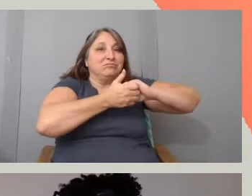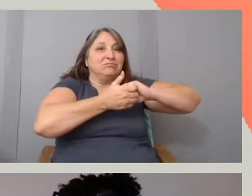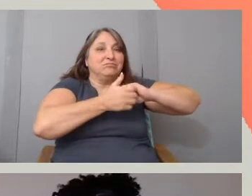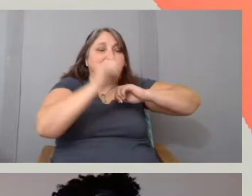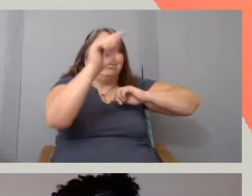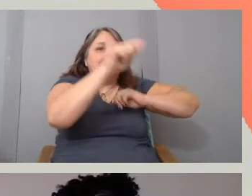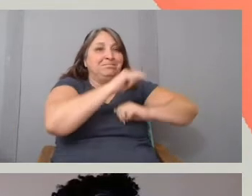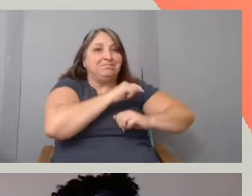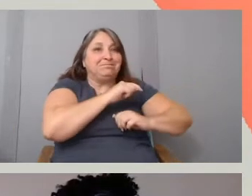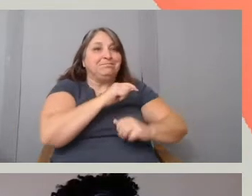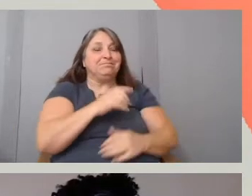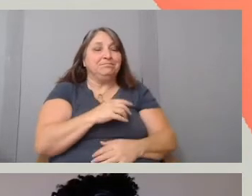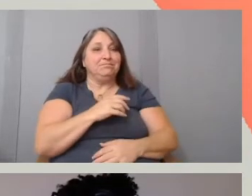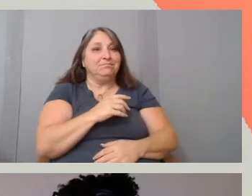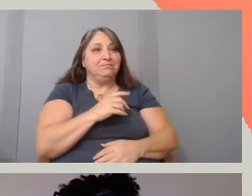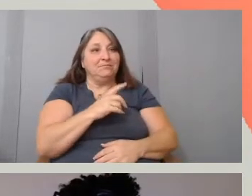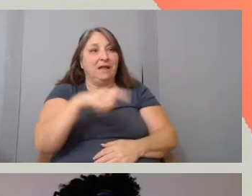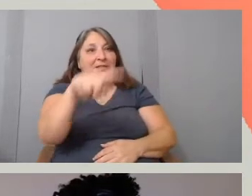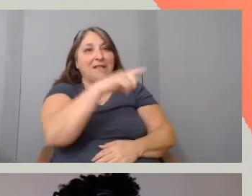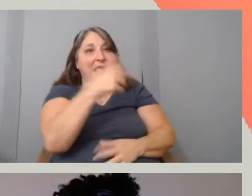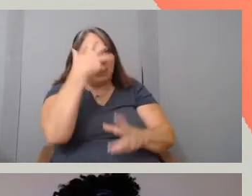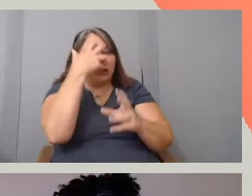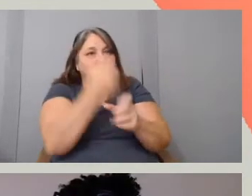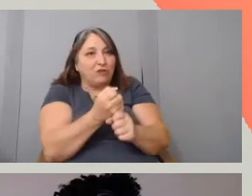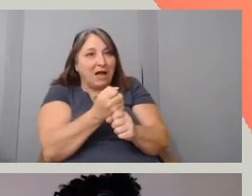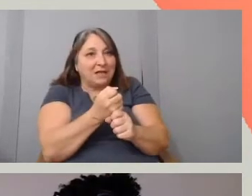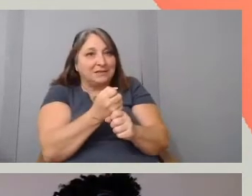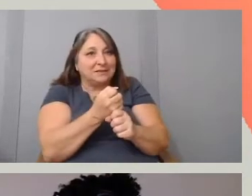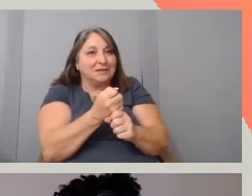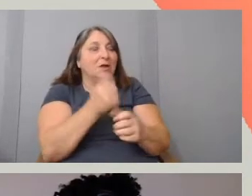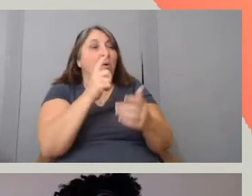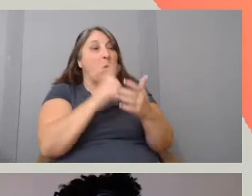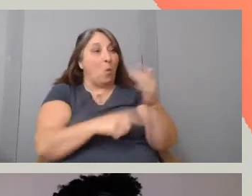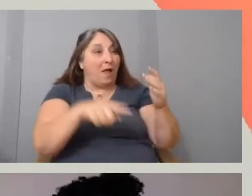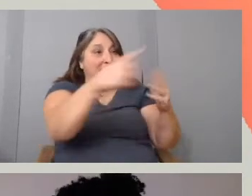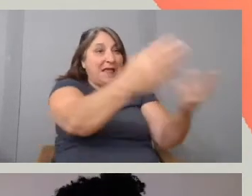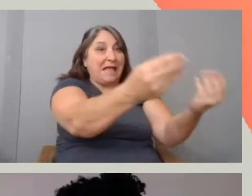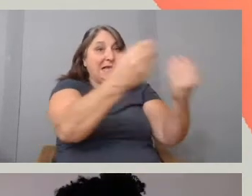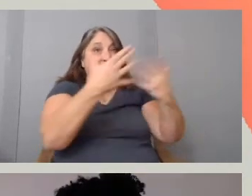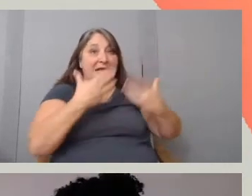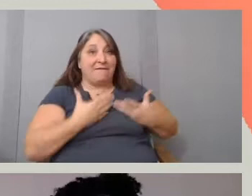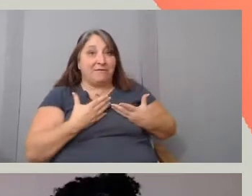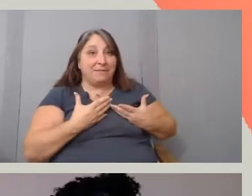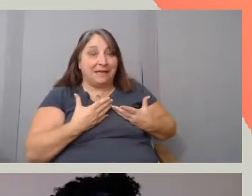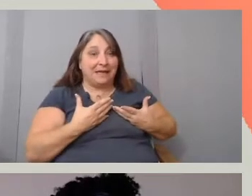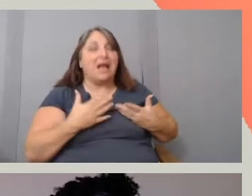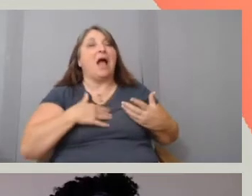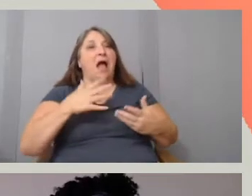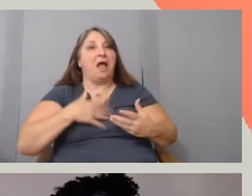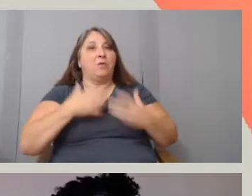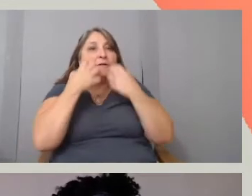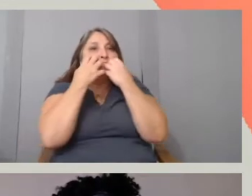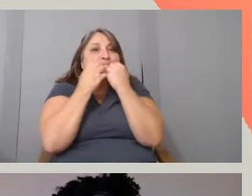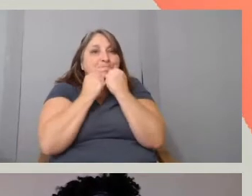trust that what they are giving me, I'll take good care of it, that's one.